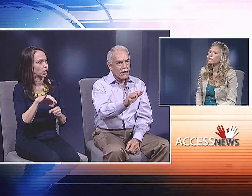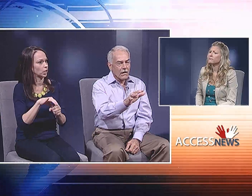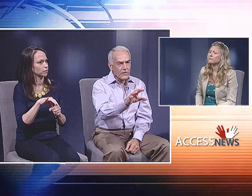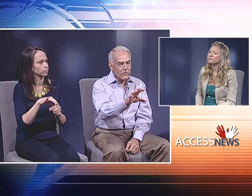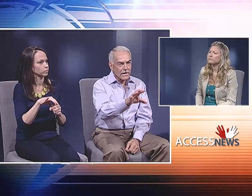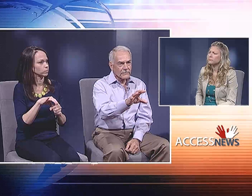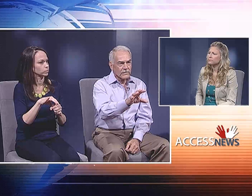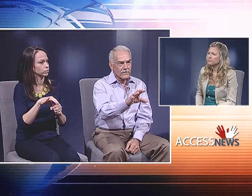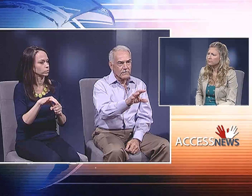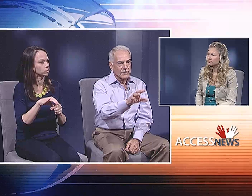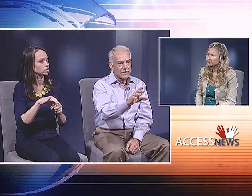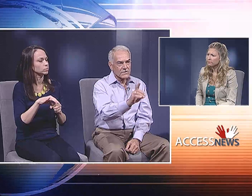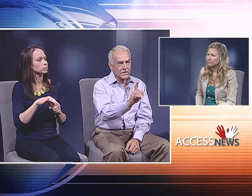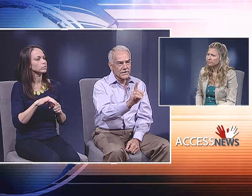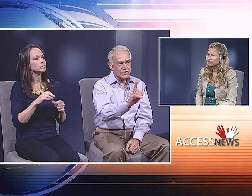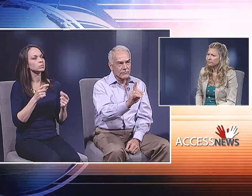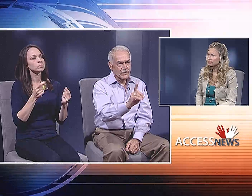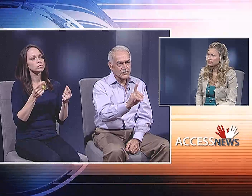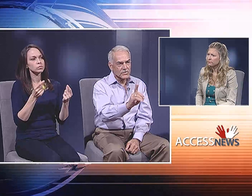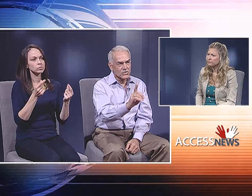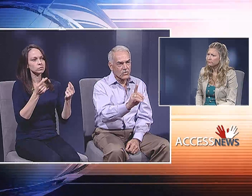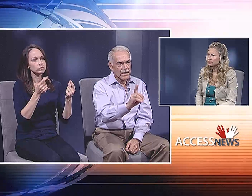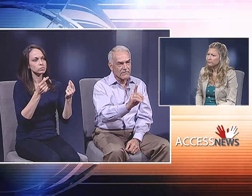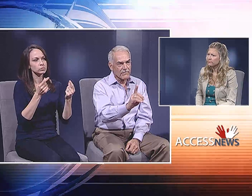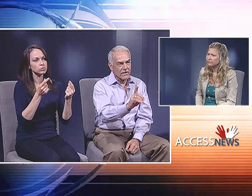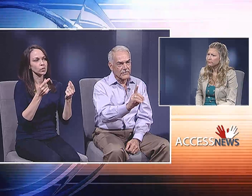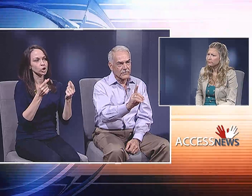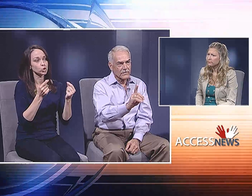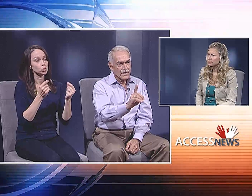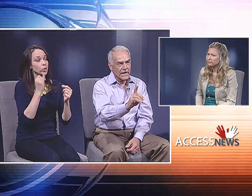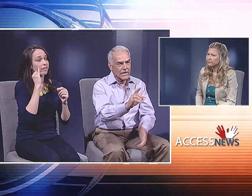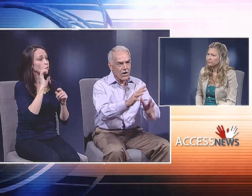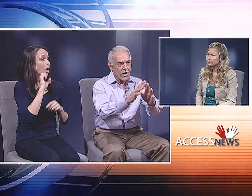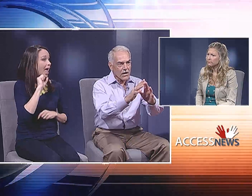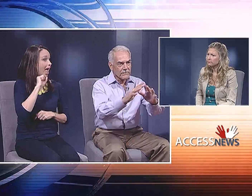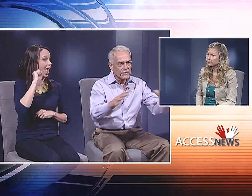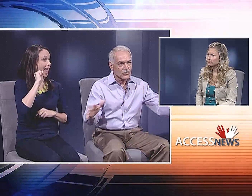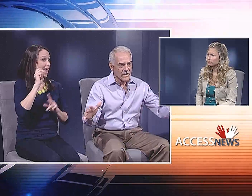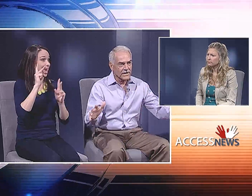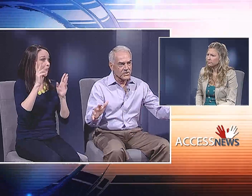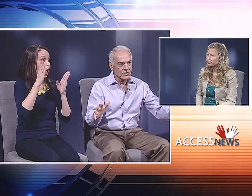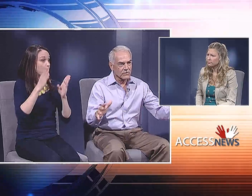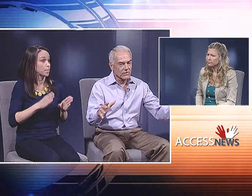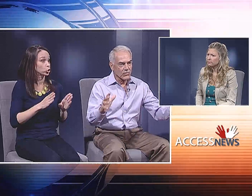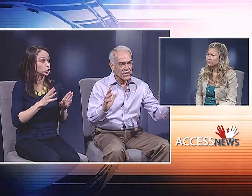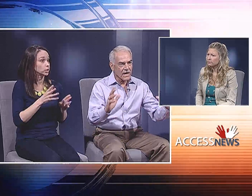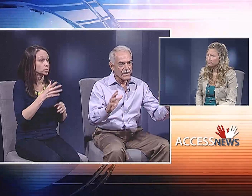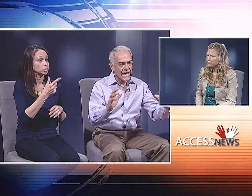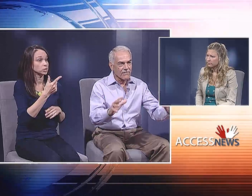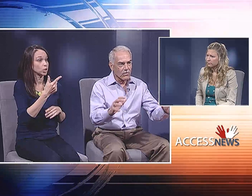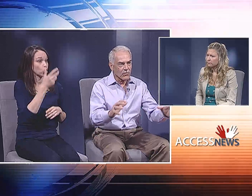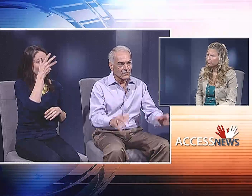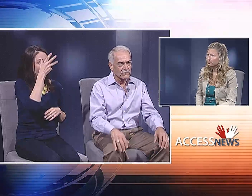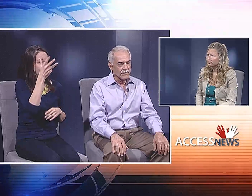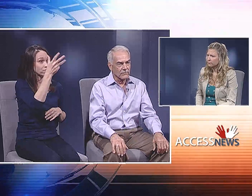All you have to do is lynch a person's grandfather and all of his grandchildren will not ever want to vote.